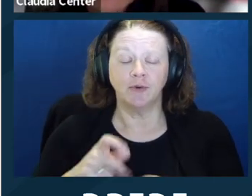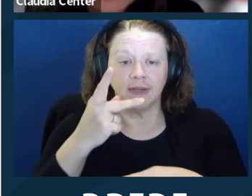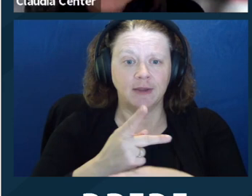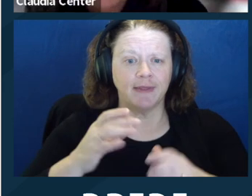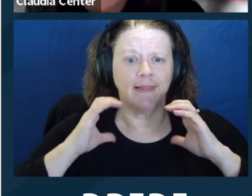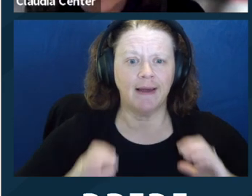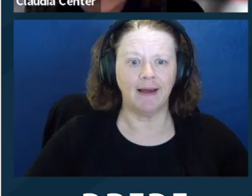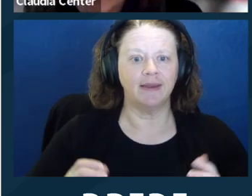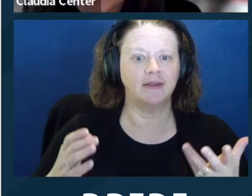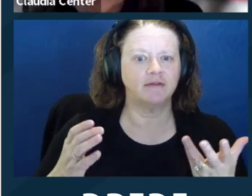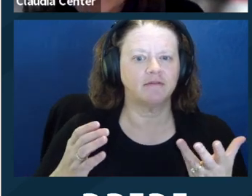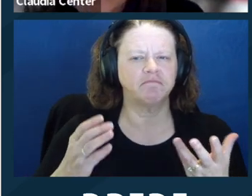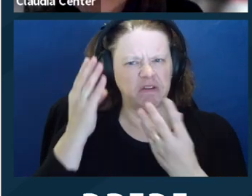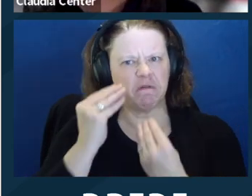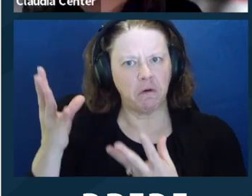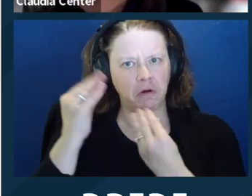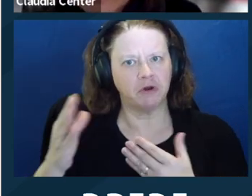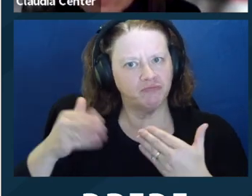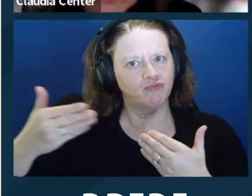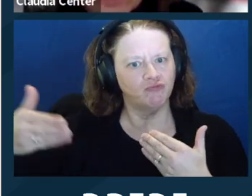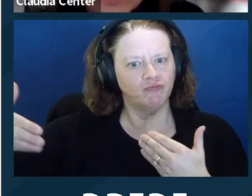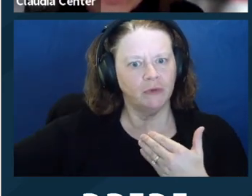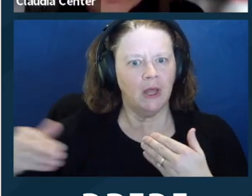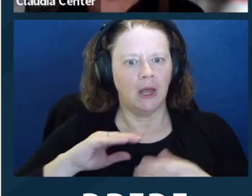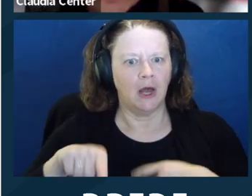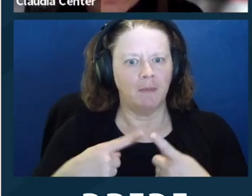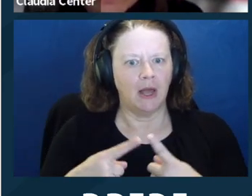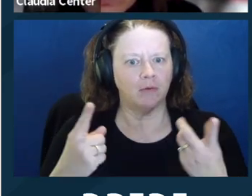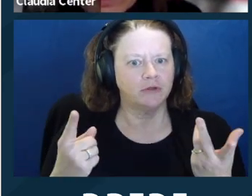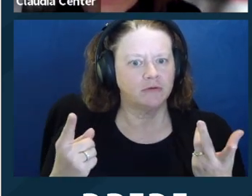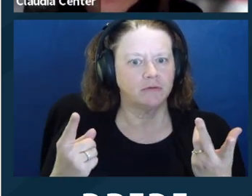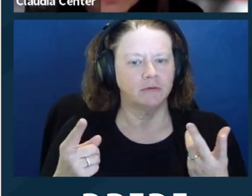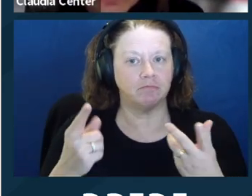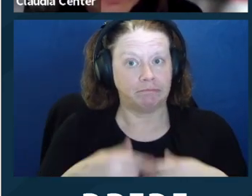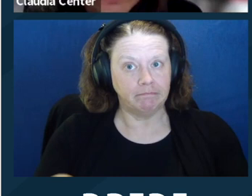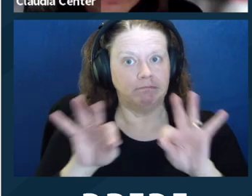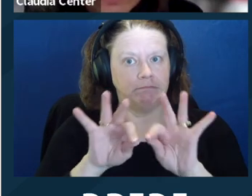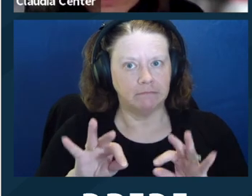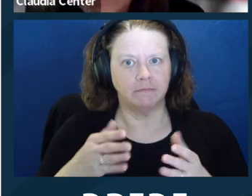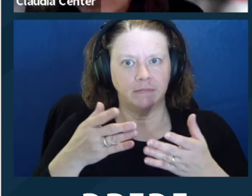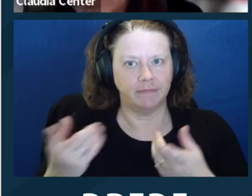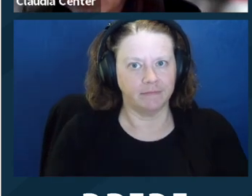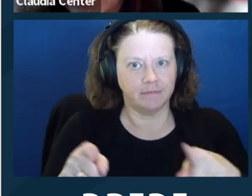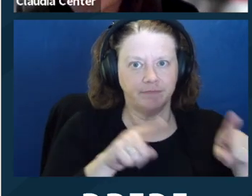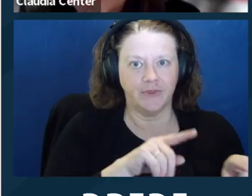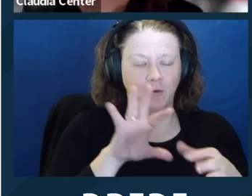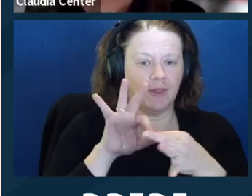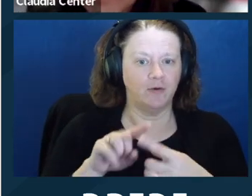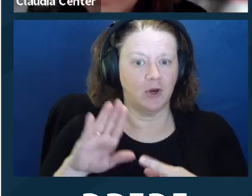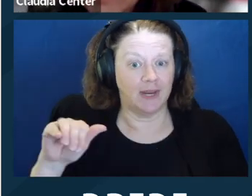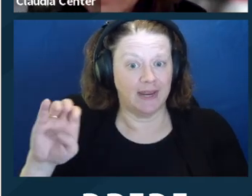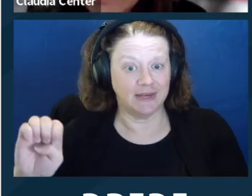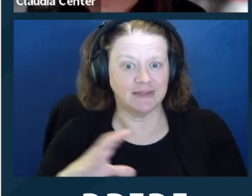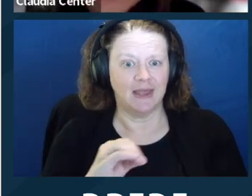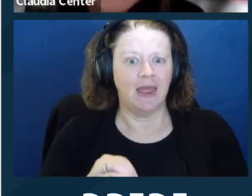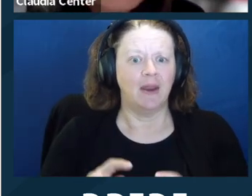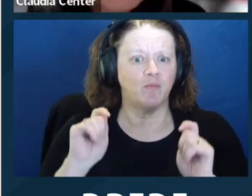means to achieve objectives, even though the lawyer is more the expert on the means. Next